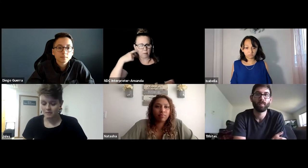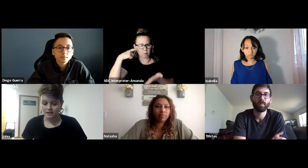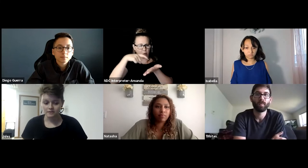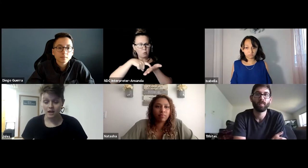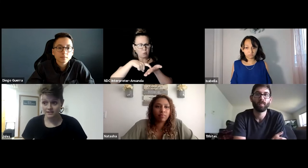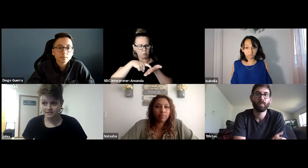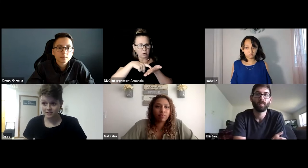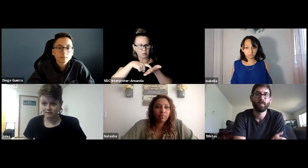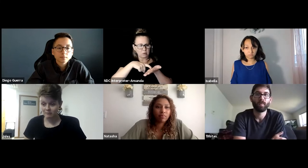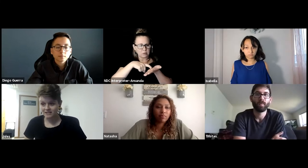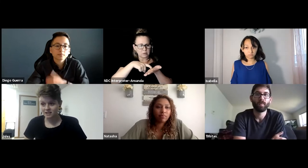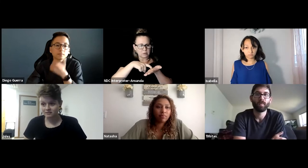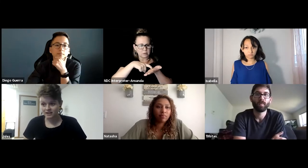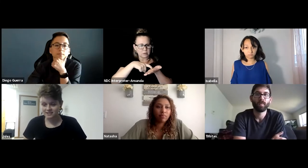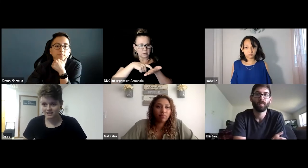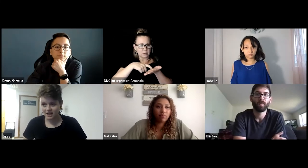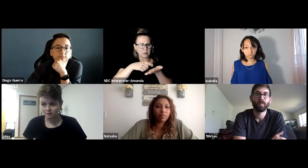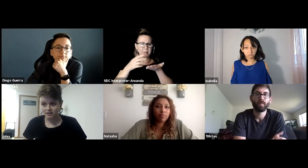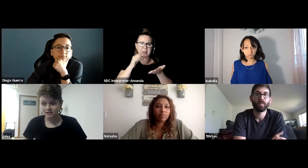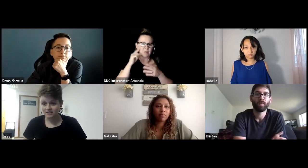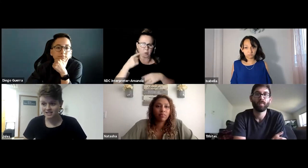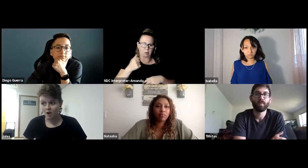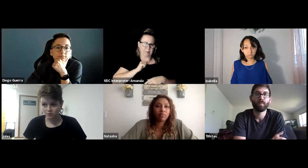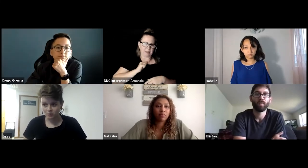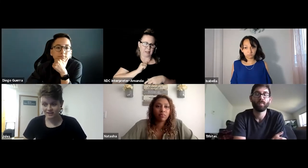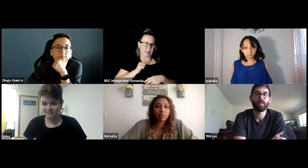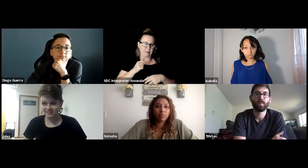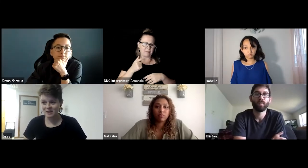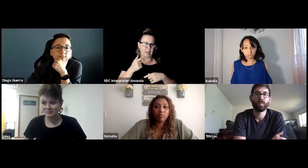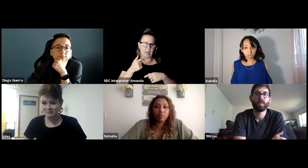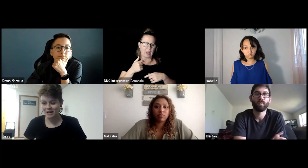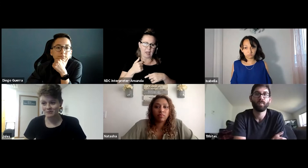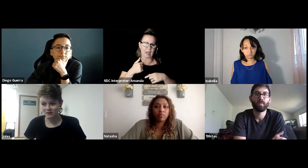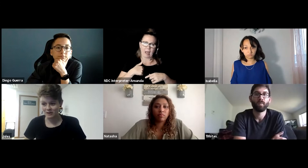and not necessarily for myself like I said, I really lucked out with the people I was working